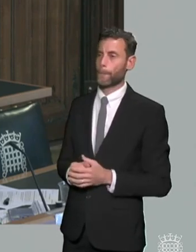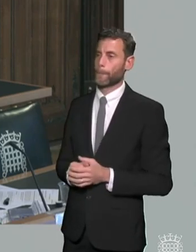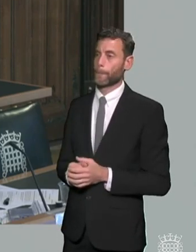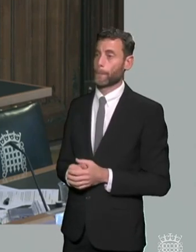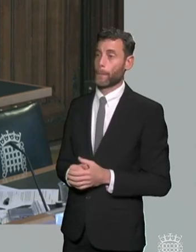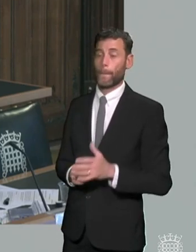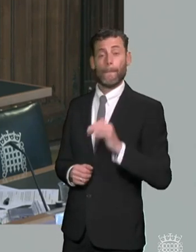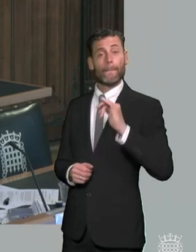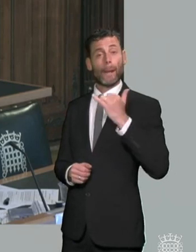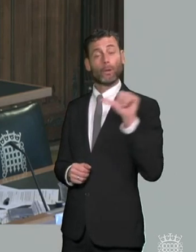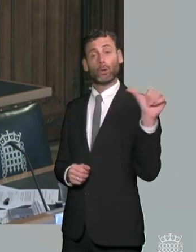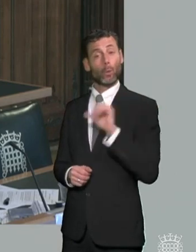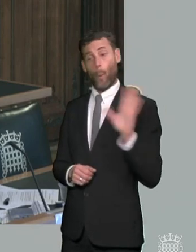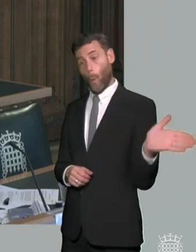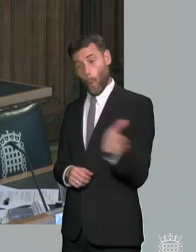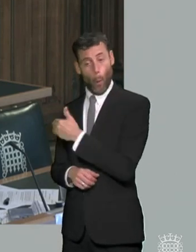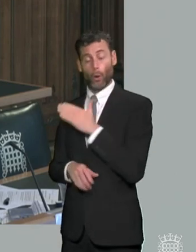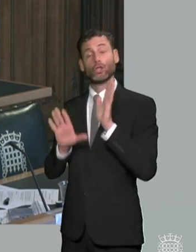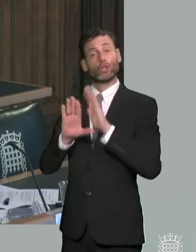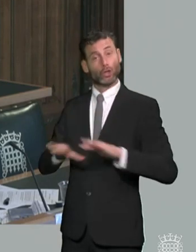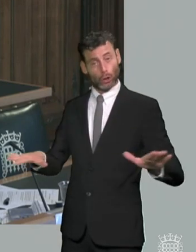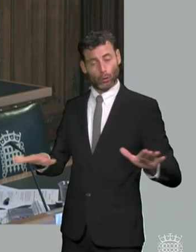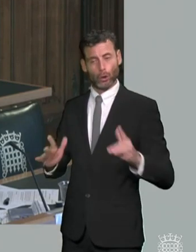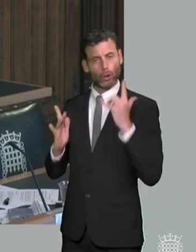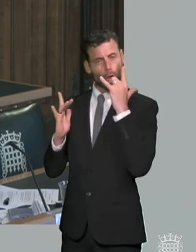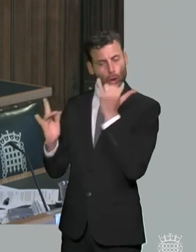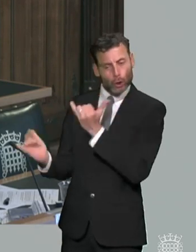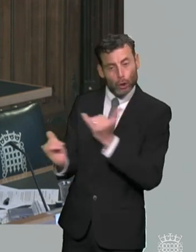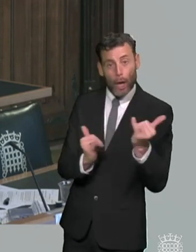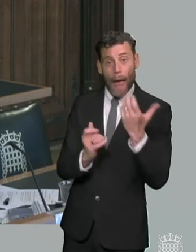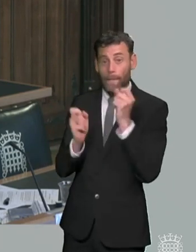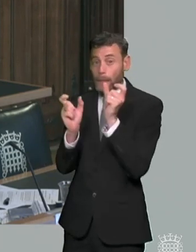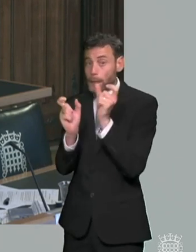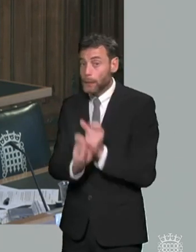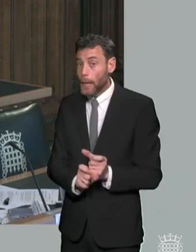dyslexia that's currently something which is being discussed in parliament by a number of colleagues